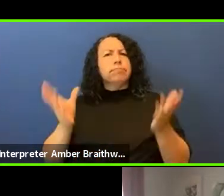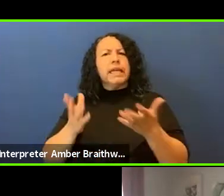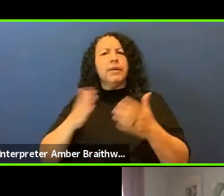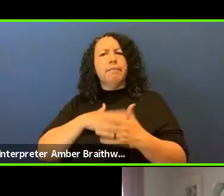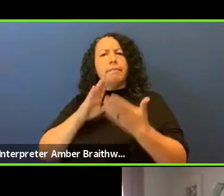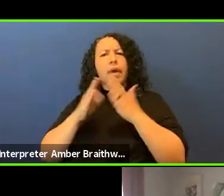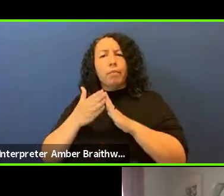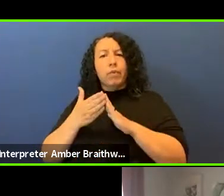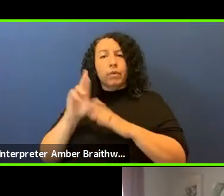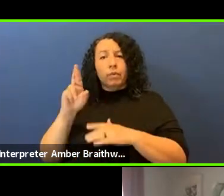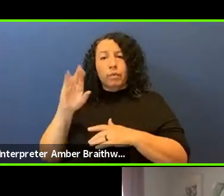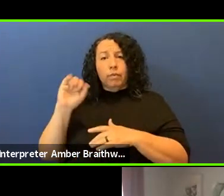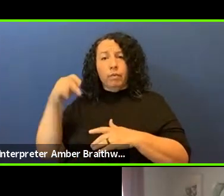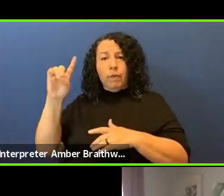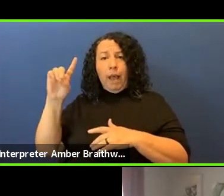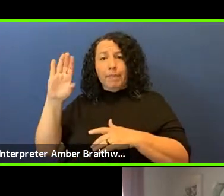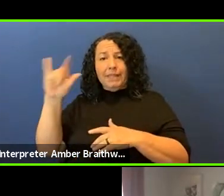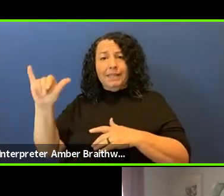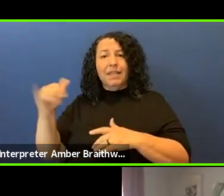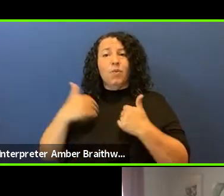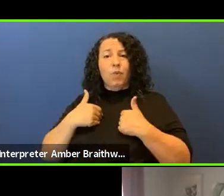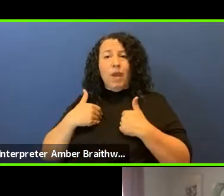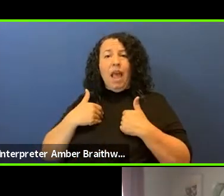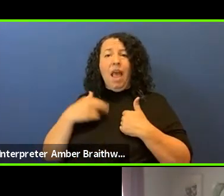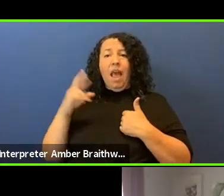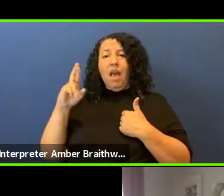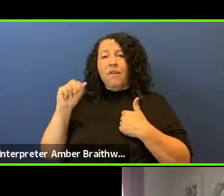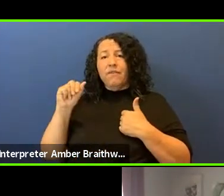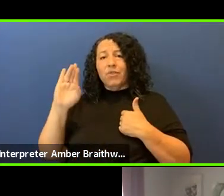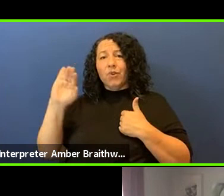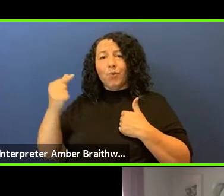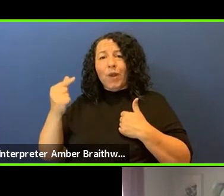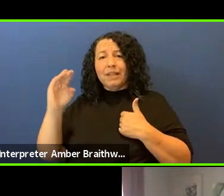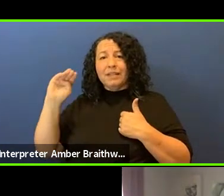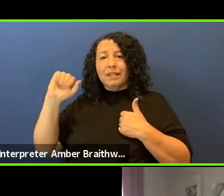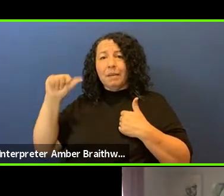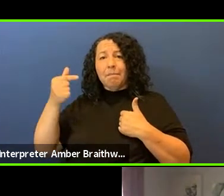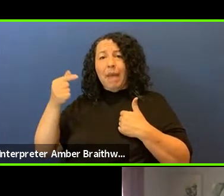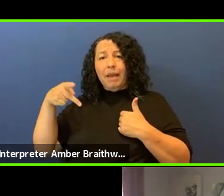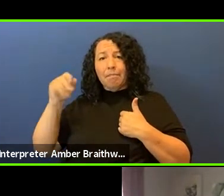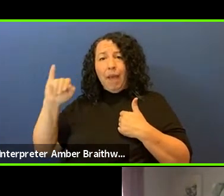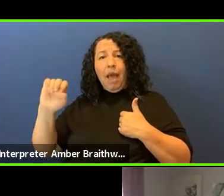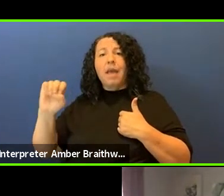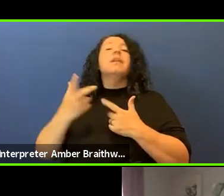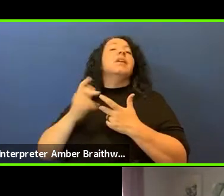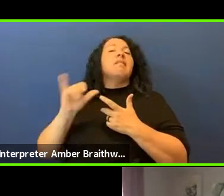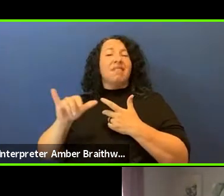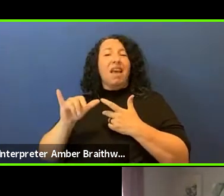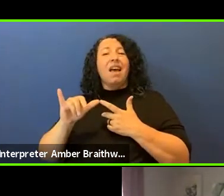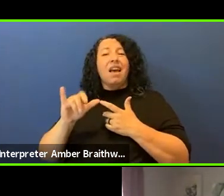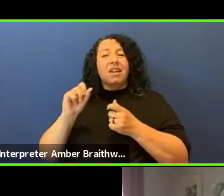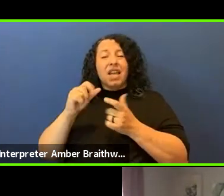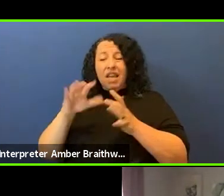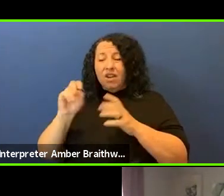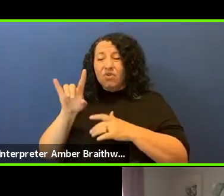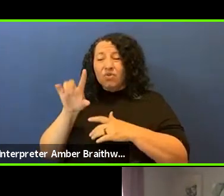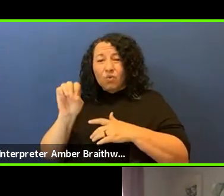Rapid City we have the Racing Magpie which is a studio space and an artist space and a physical space